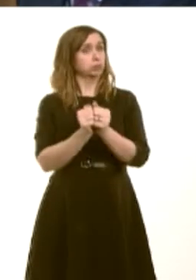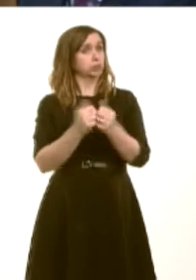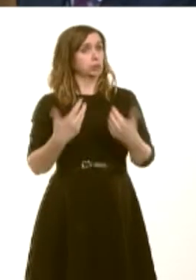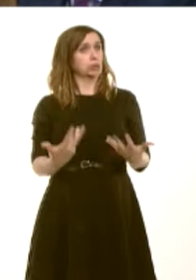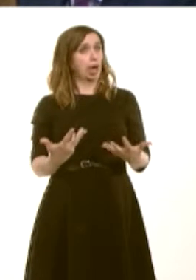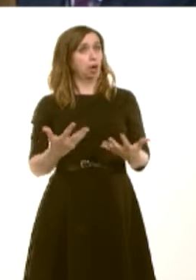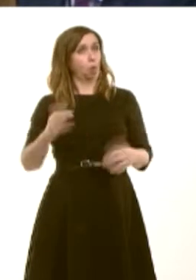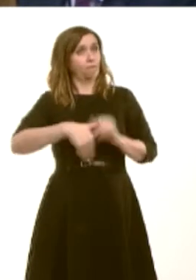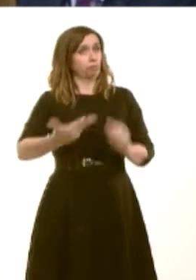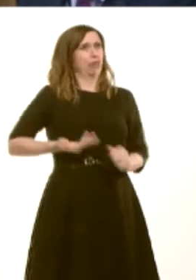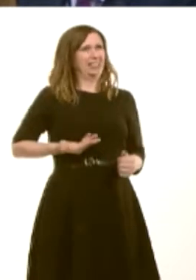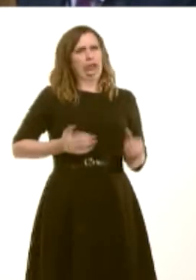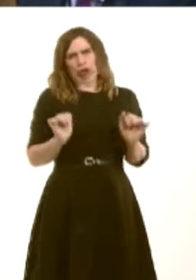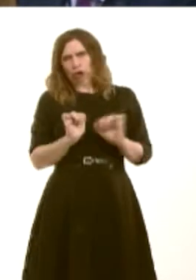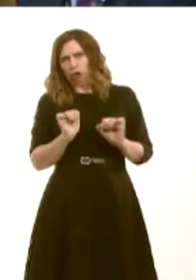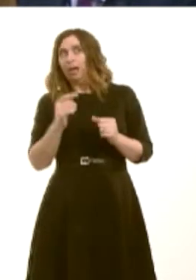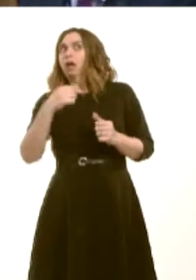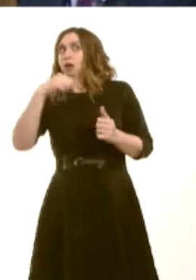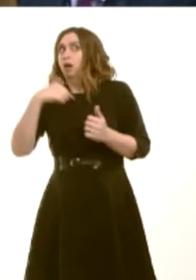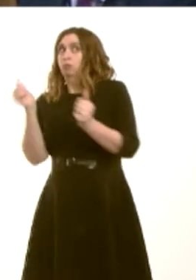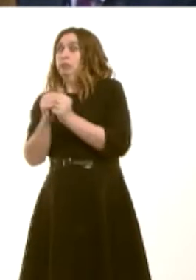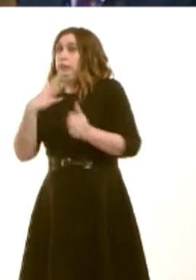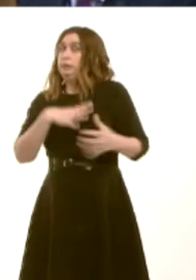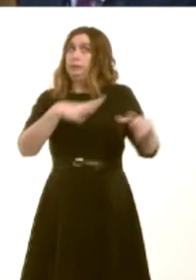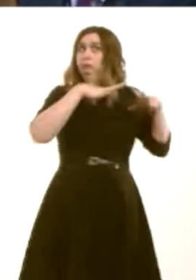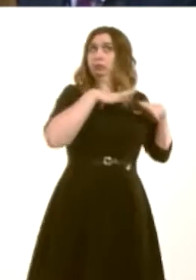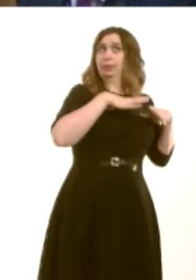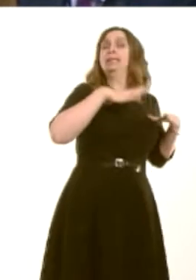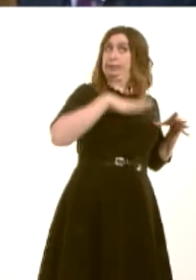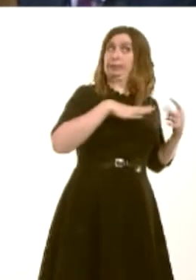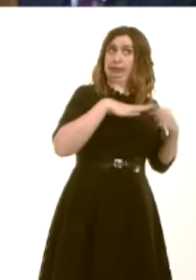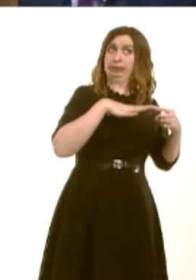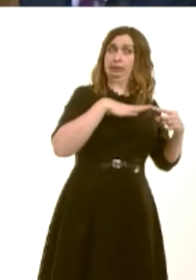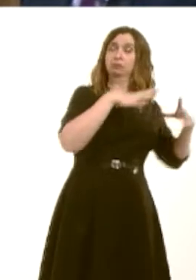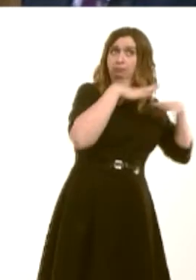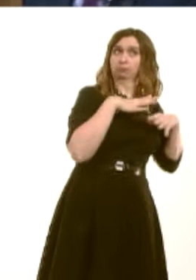of course the need for carers to have respite, and the strategy and, indeed, the legislation